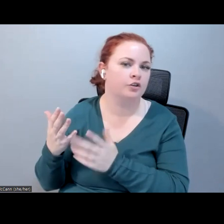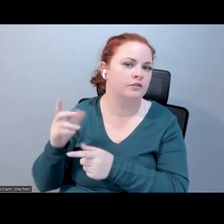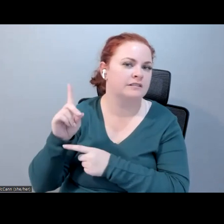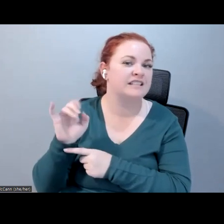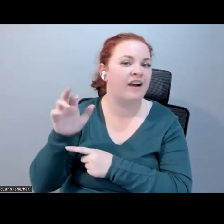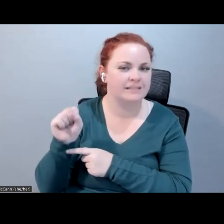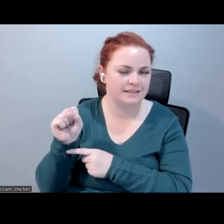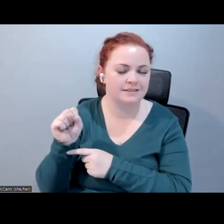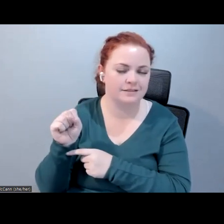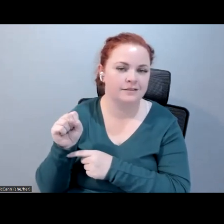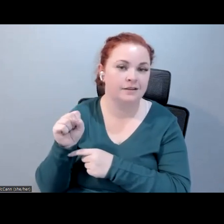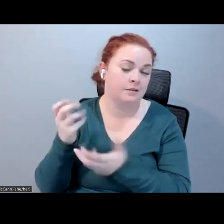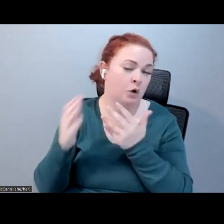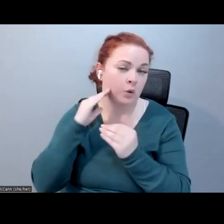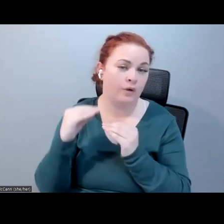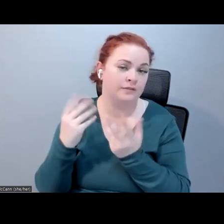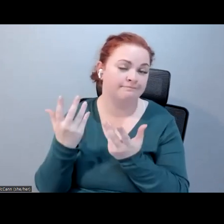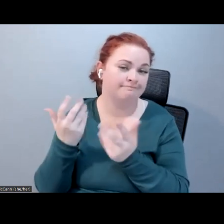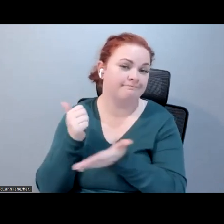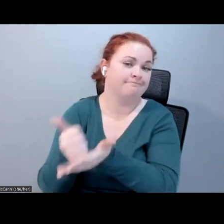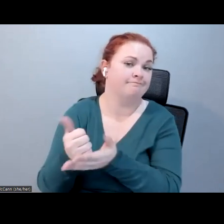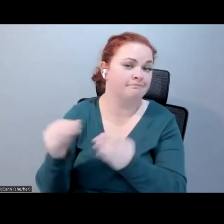faster and quicker, so I'm quite excited to see more of those.